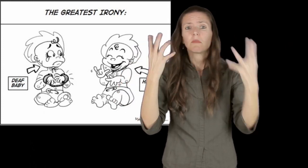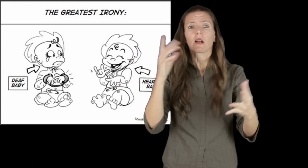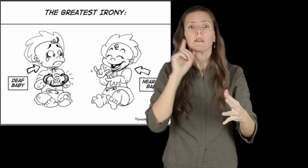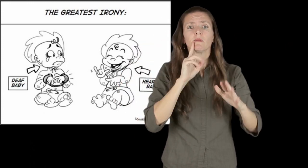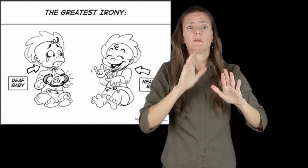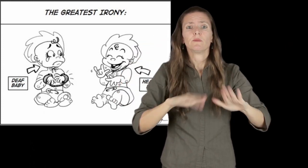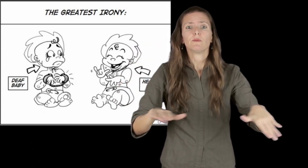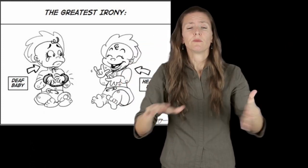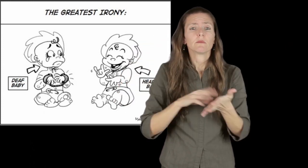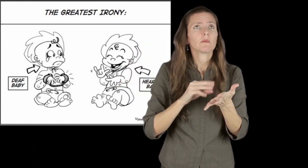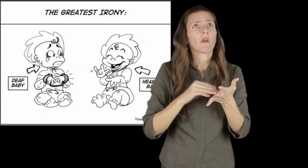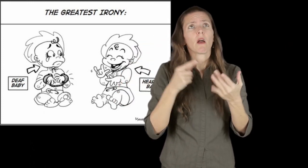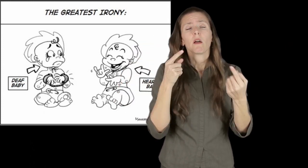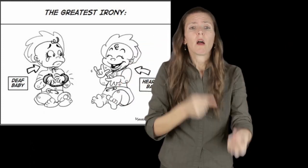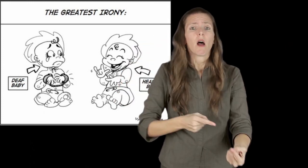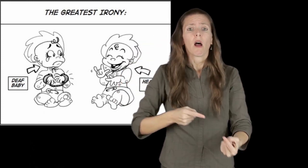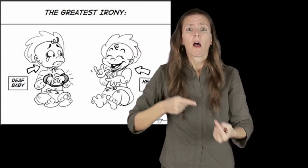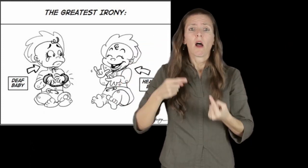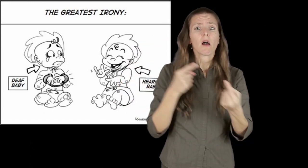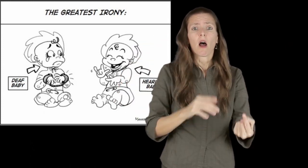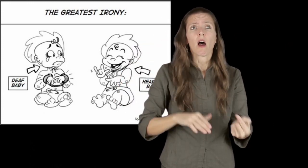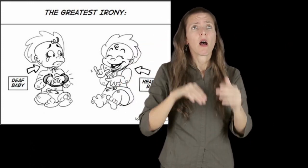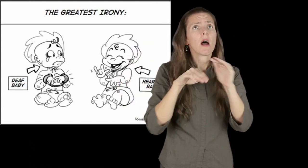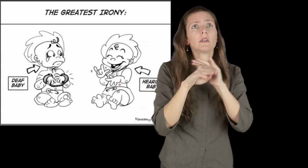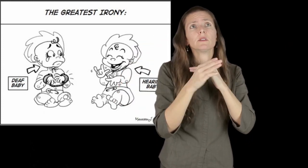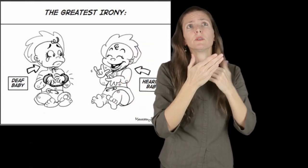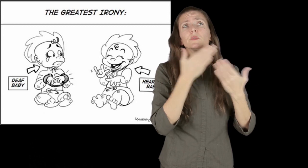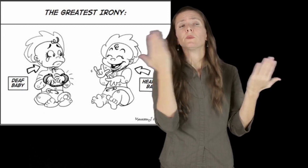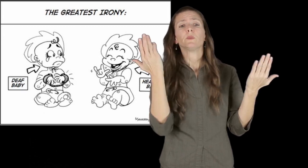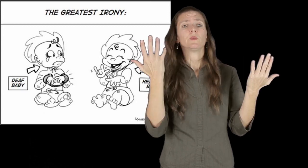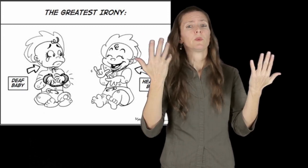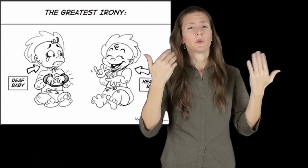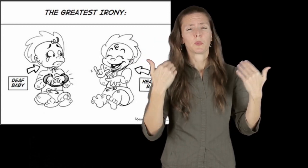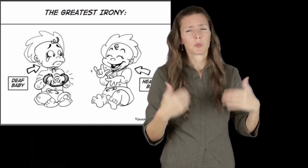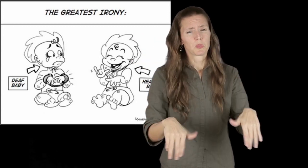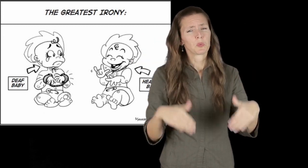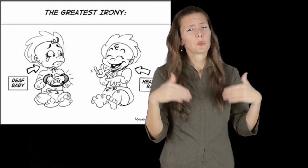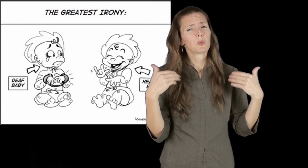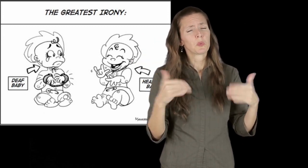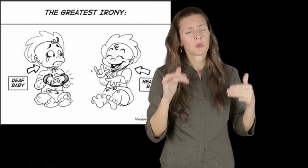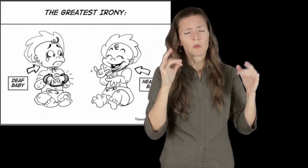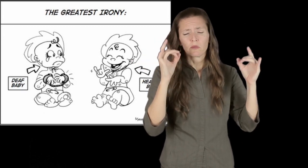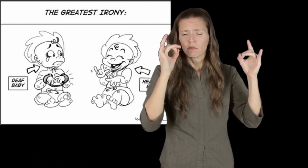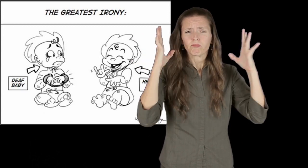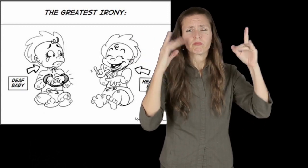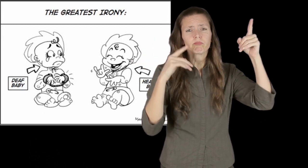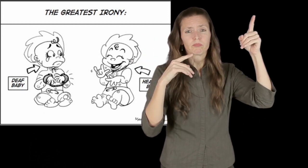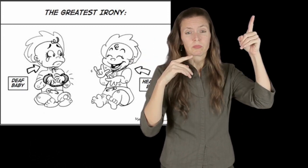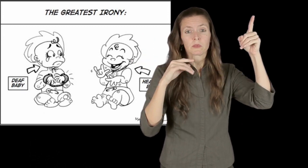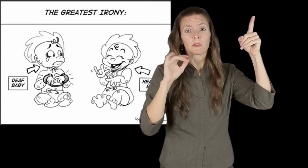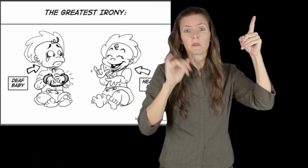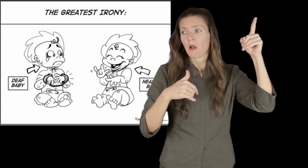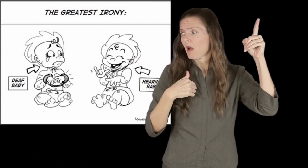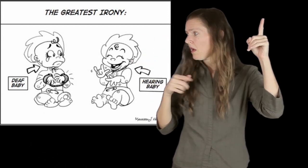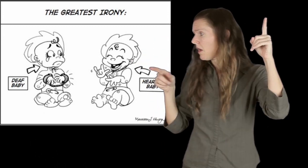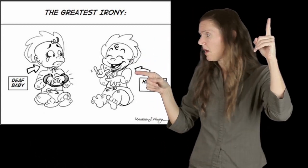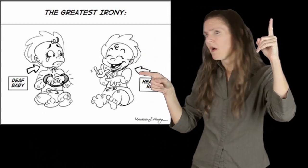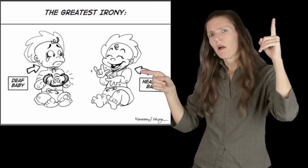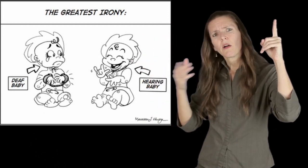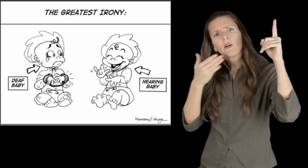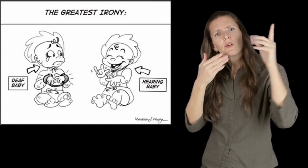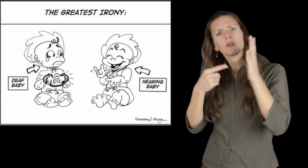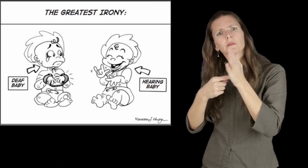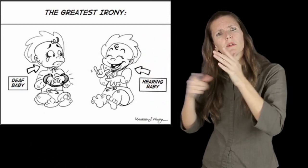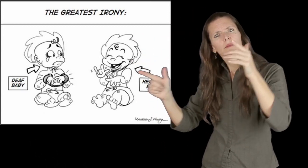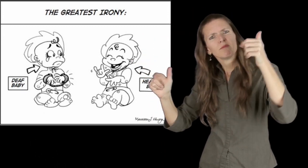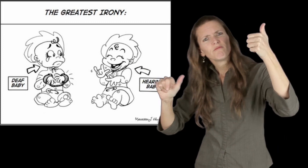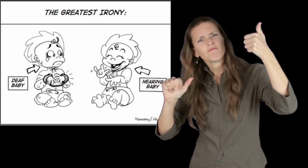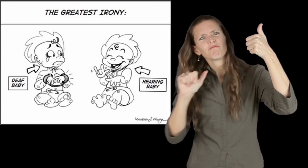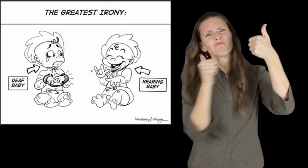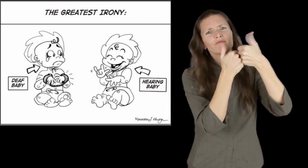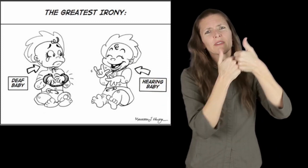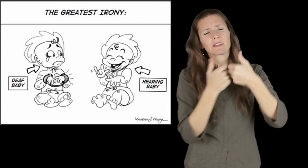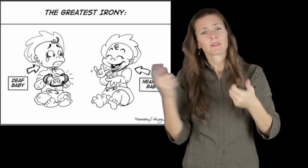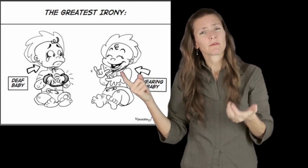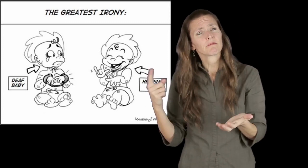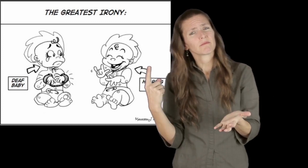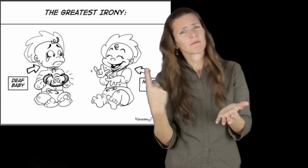and have ruined many Deaf children’s learning processes, with many of them struggling for access. This illustration, then, counters the imposed master narrative